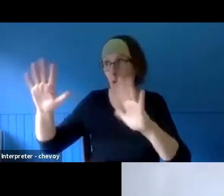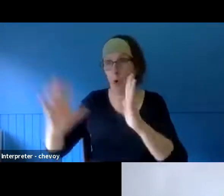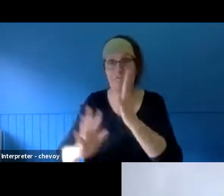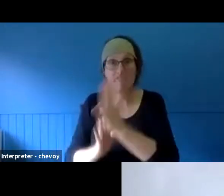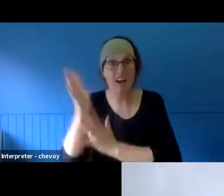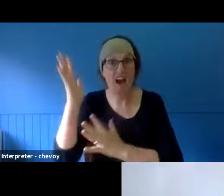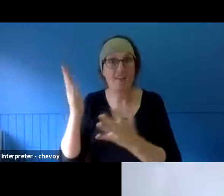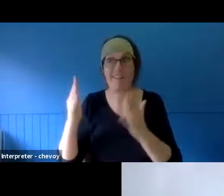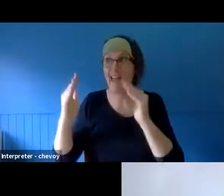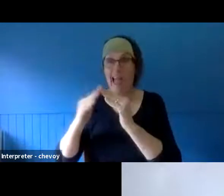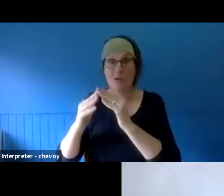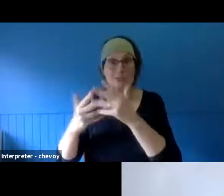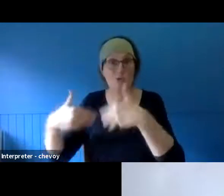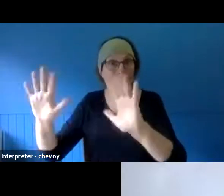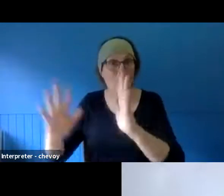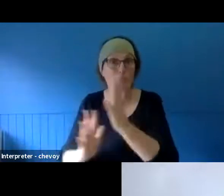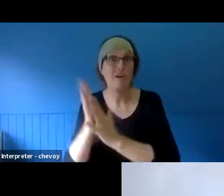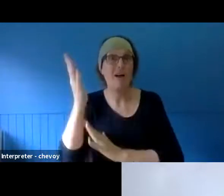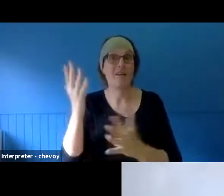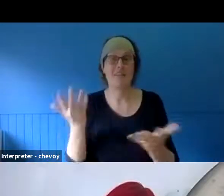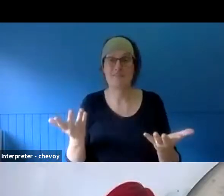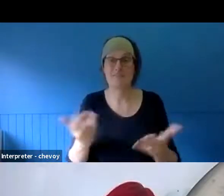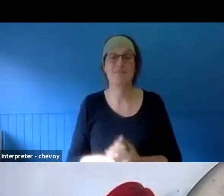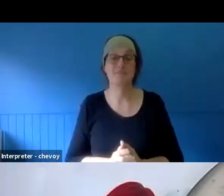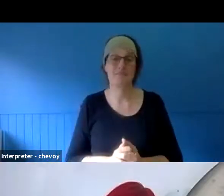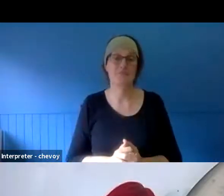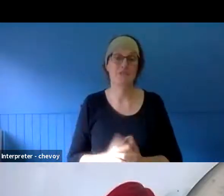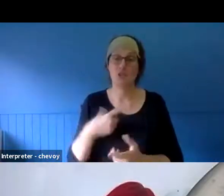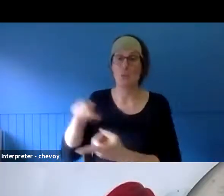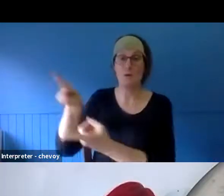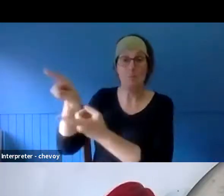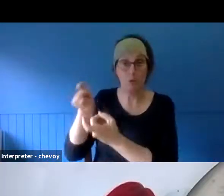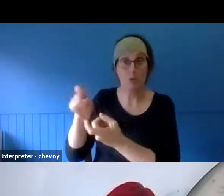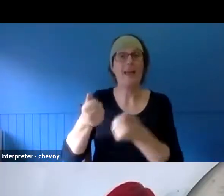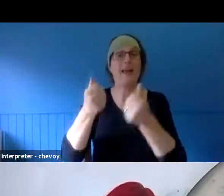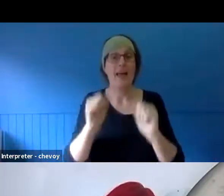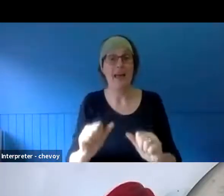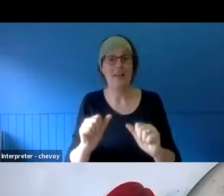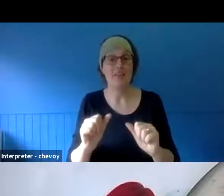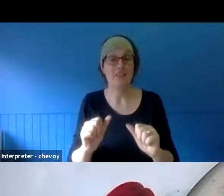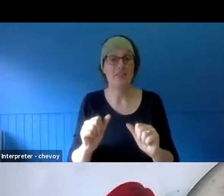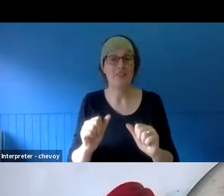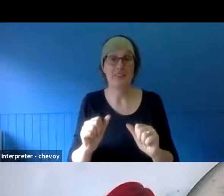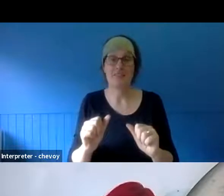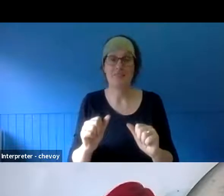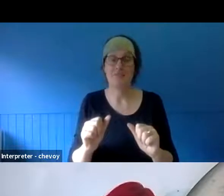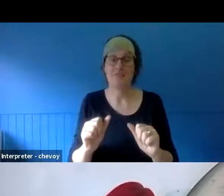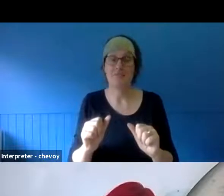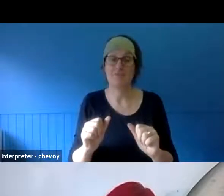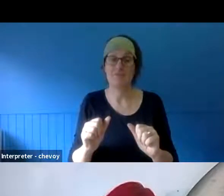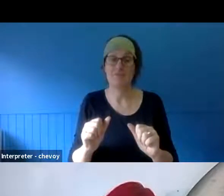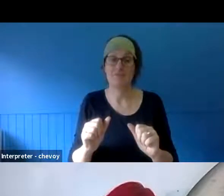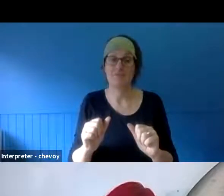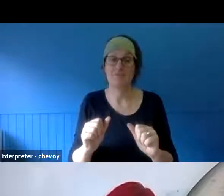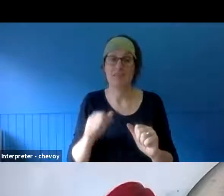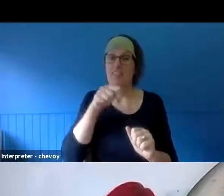did happen - and so, therefore, we gave - that was the objective to try